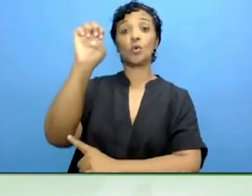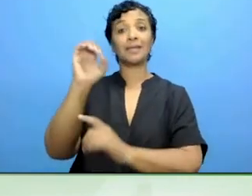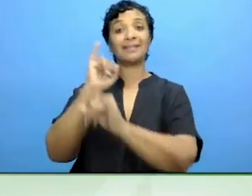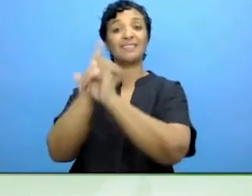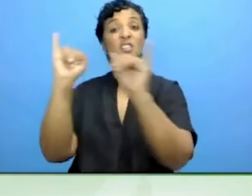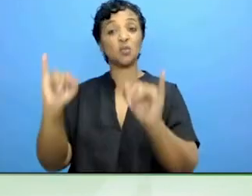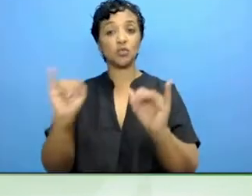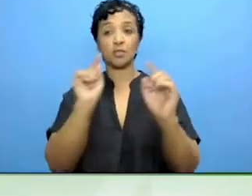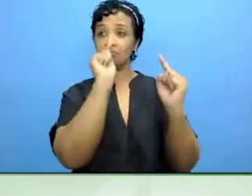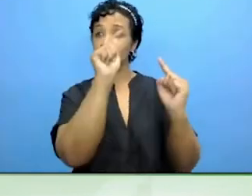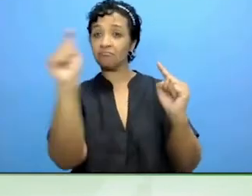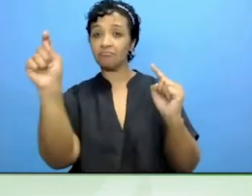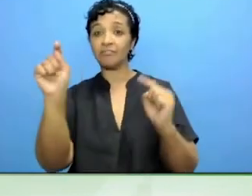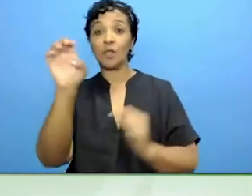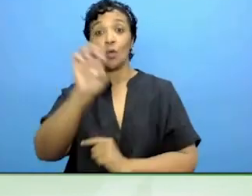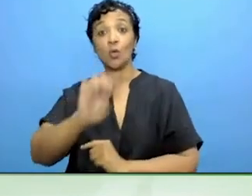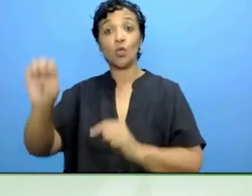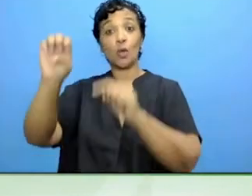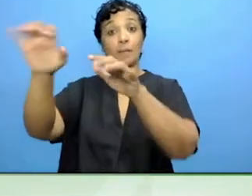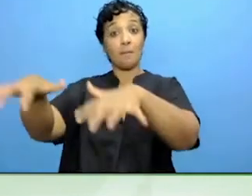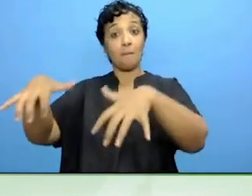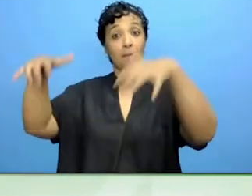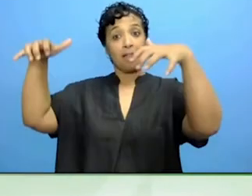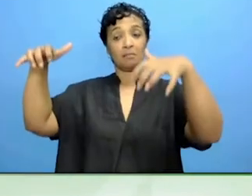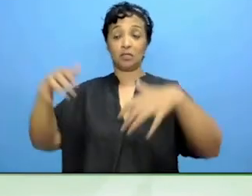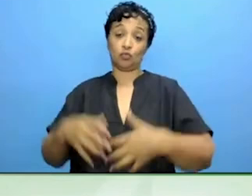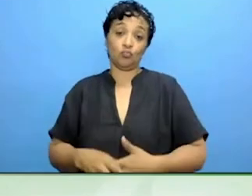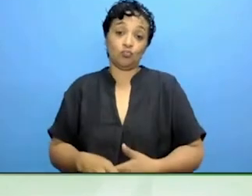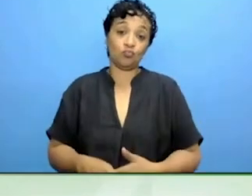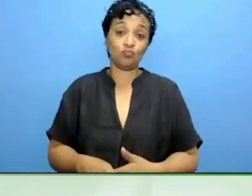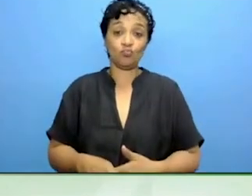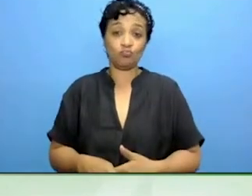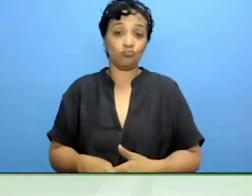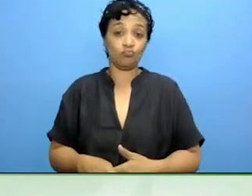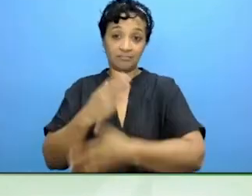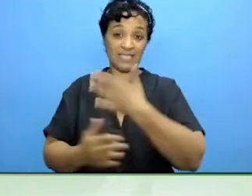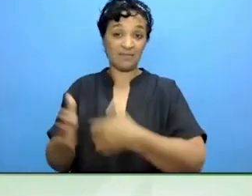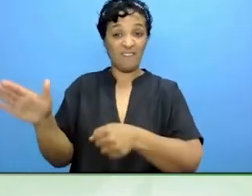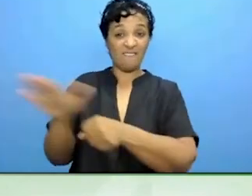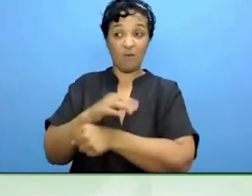not yet as strong as we would like it to be and power still rests with